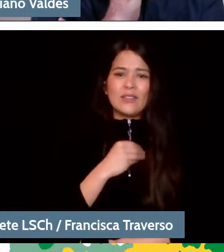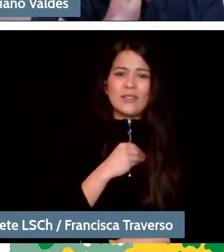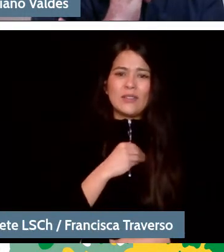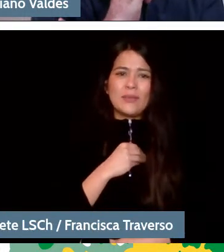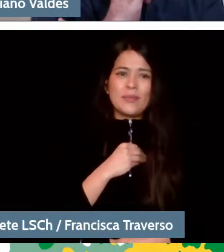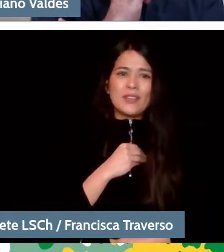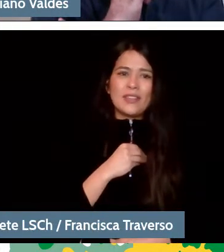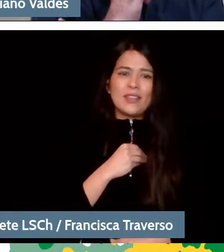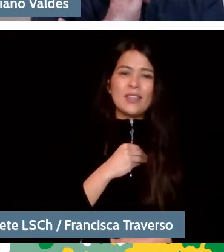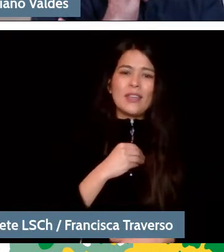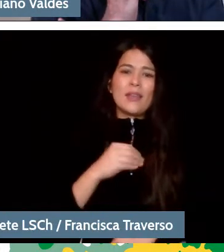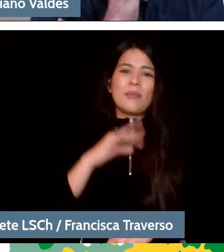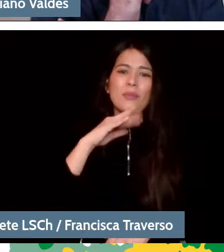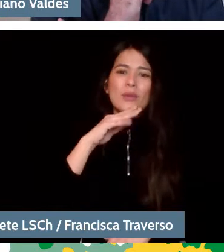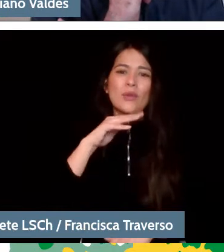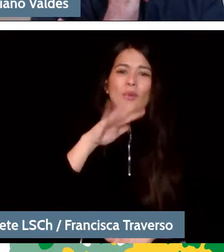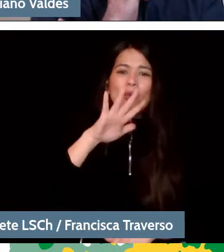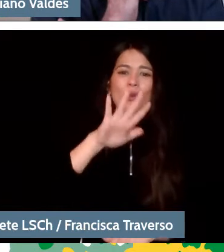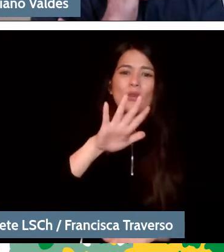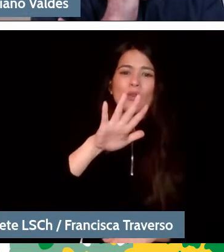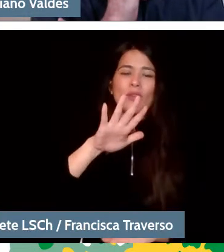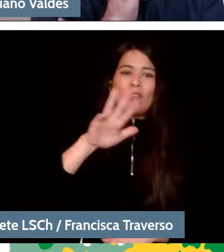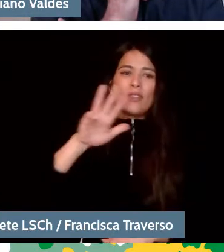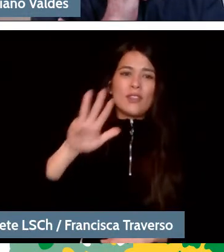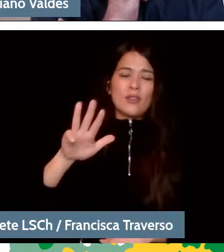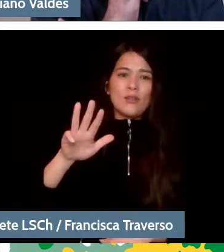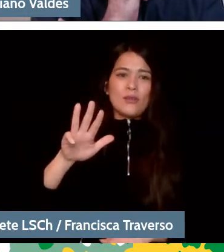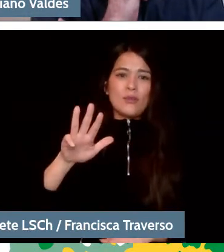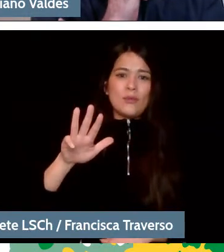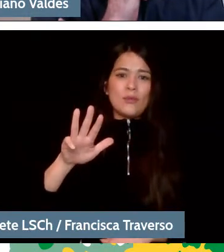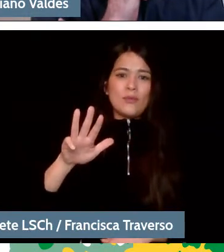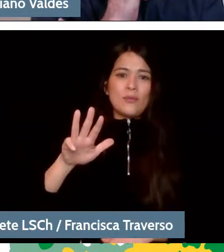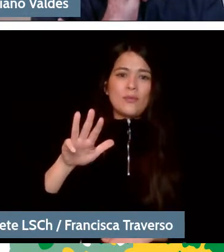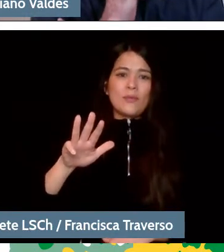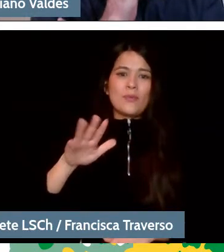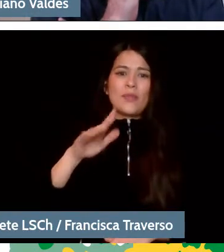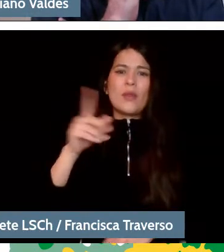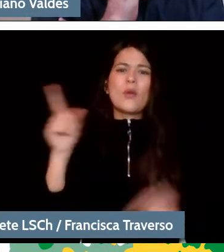so I am going to leave you, master, half a minute,